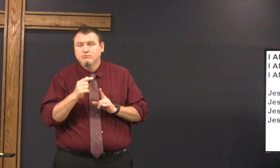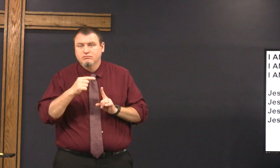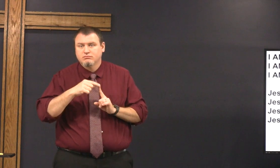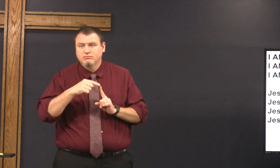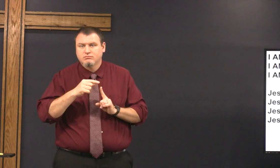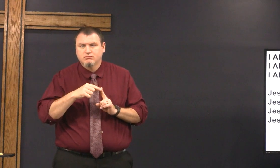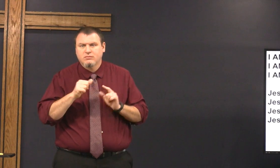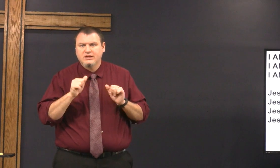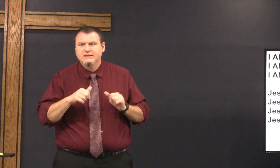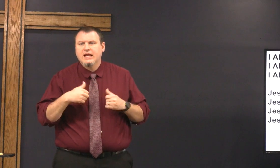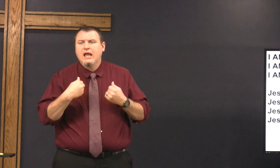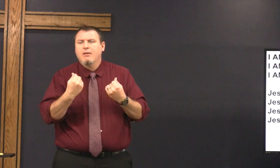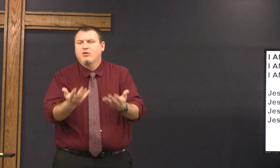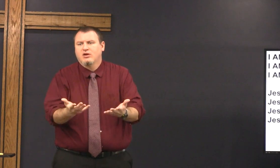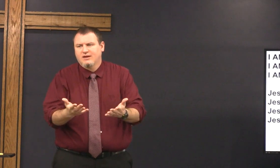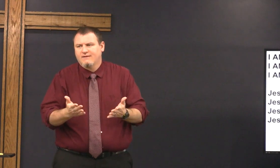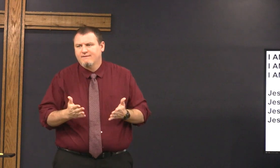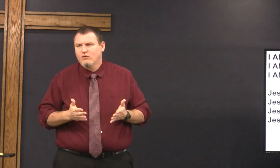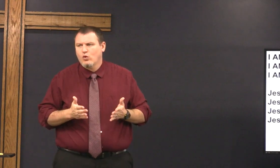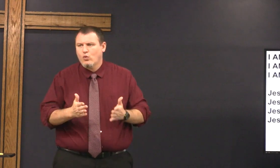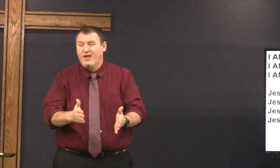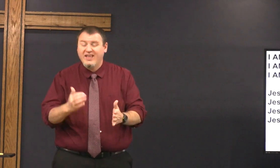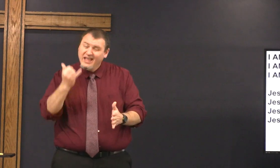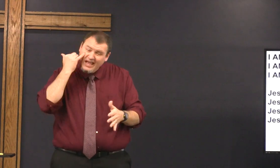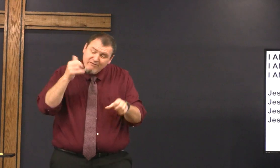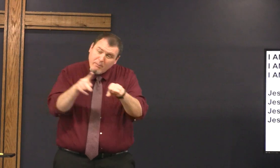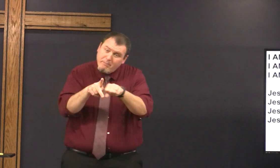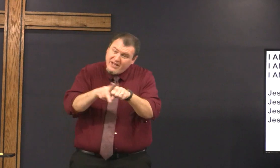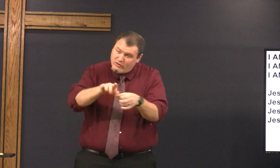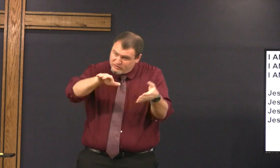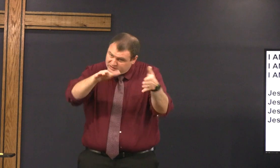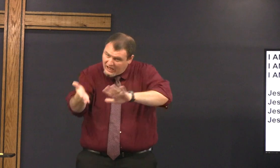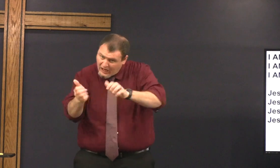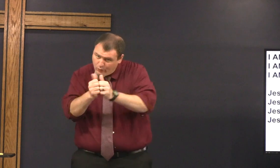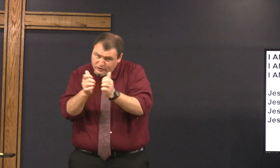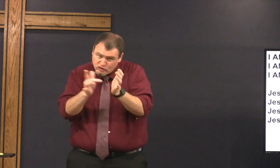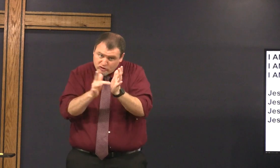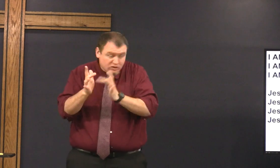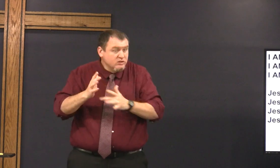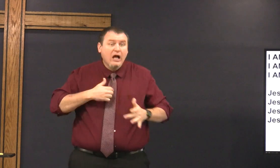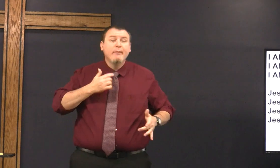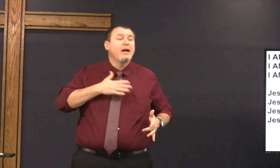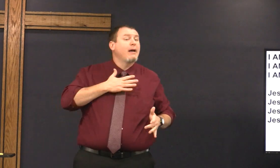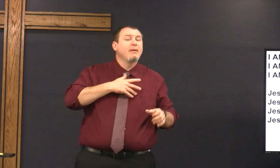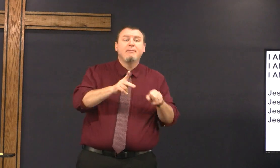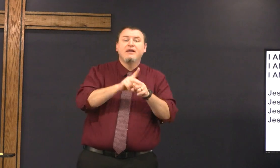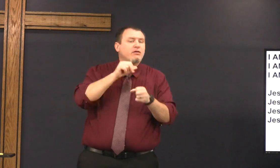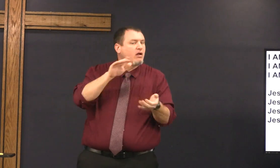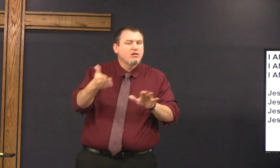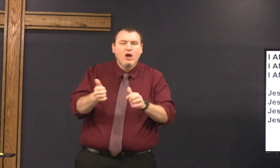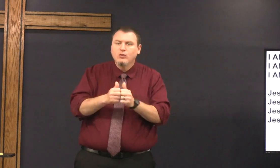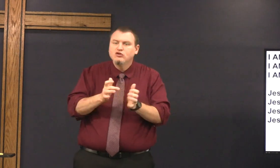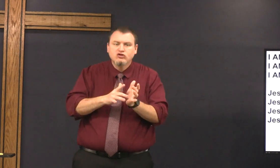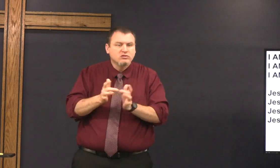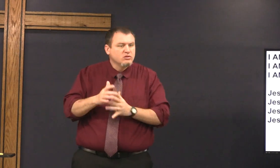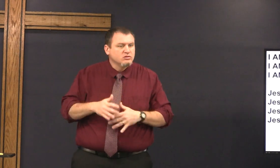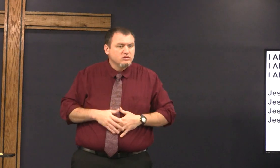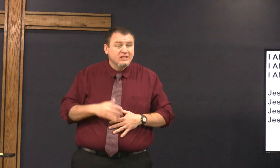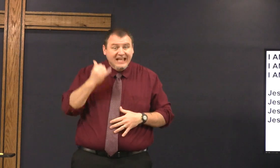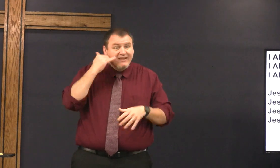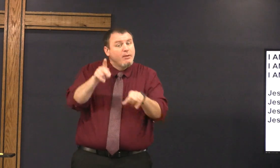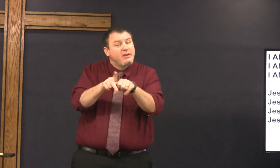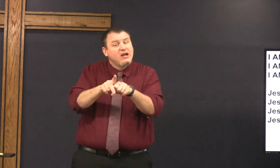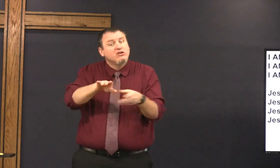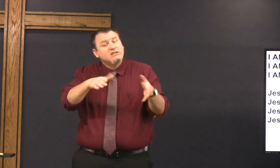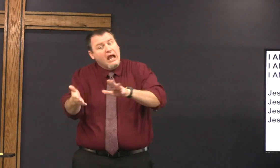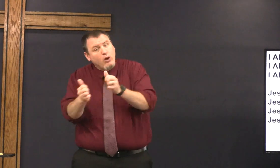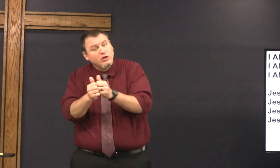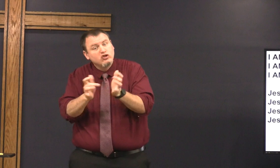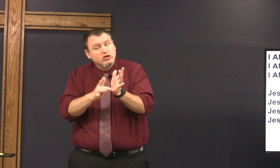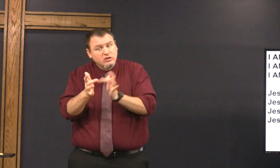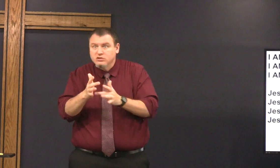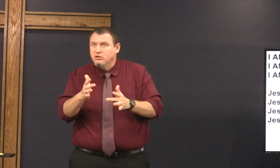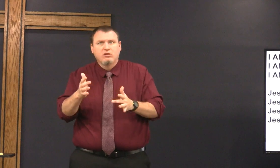I'm the only one that can give you the way and I'm happy that Peter didn't die with Jesus if Peter